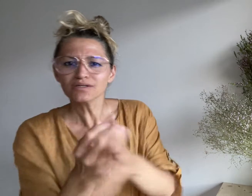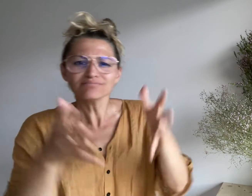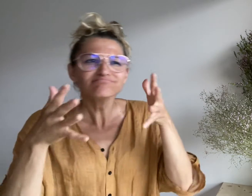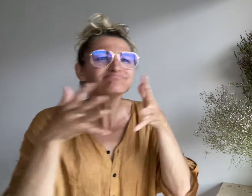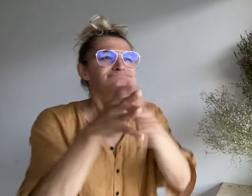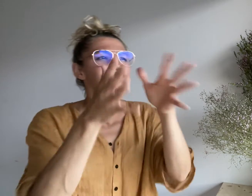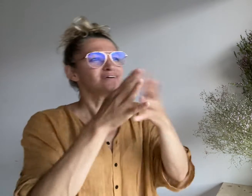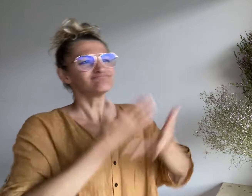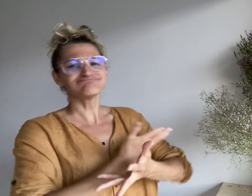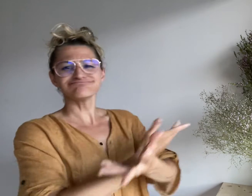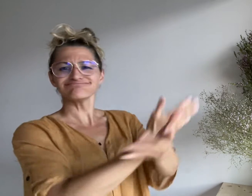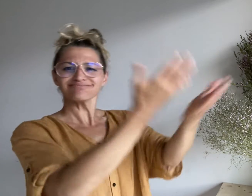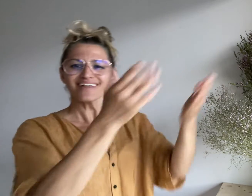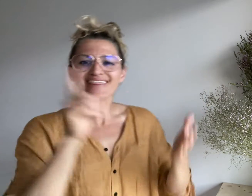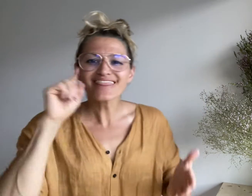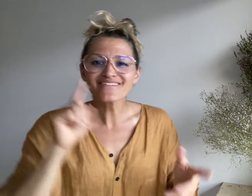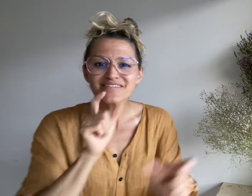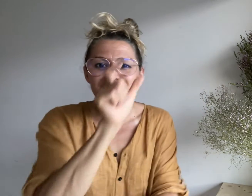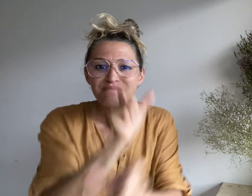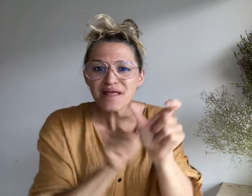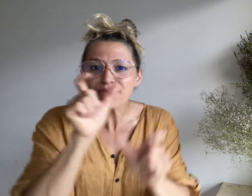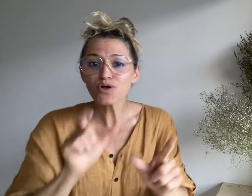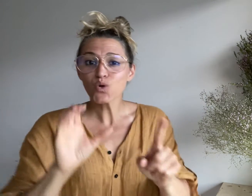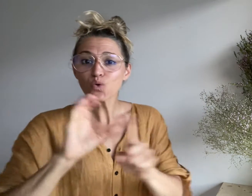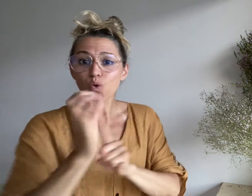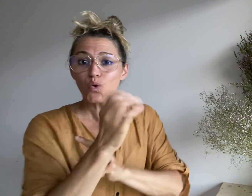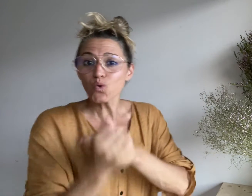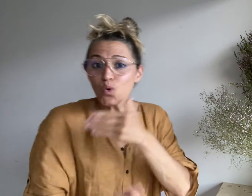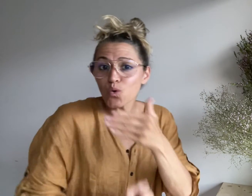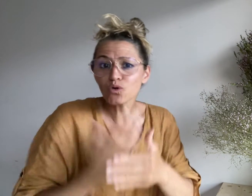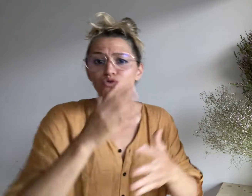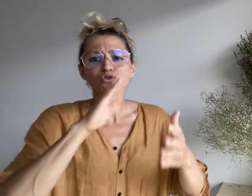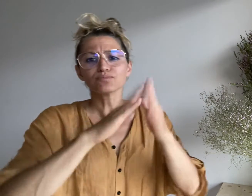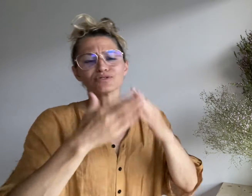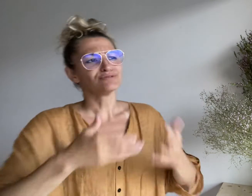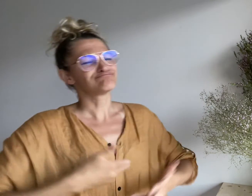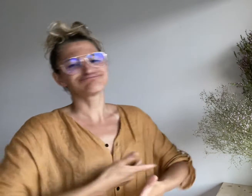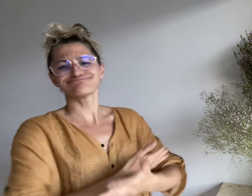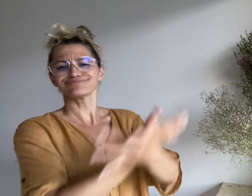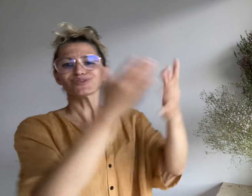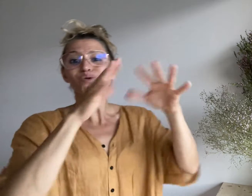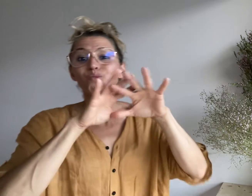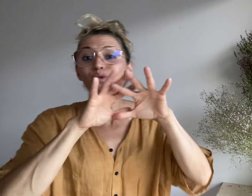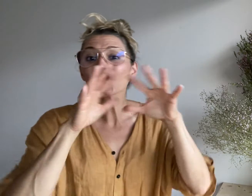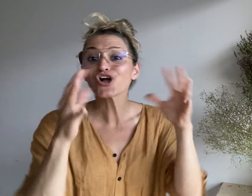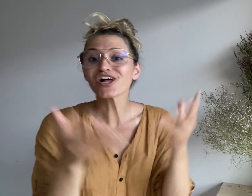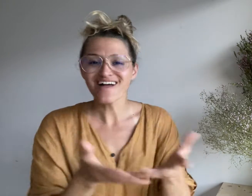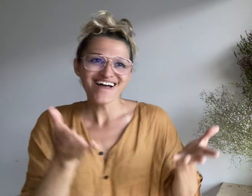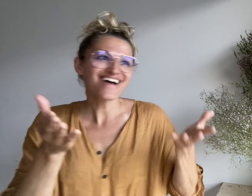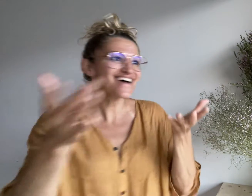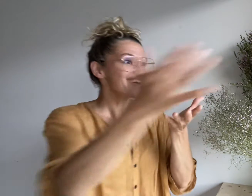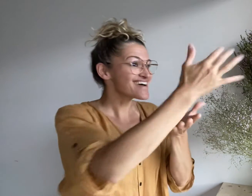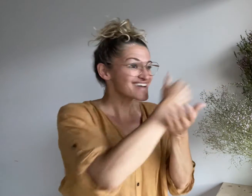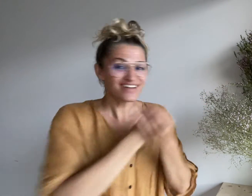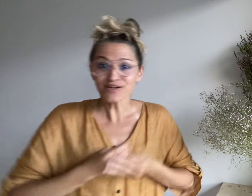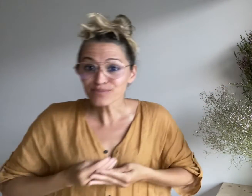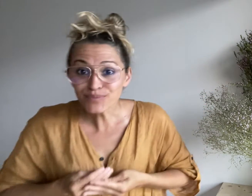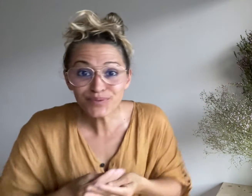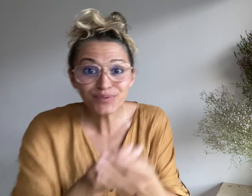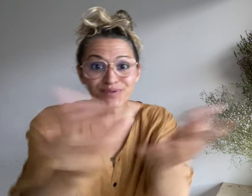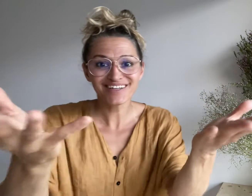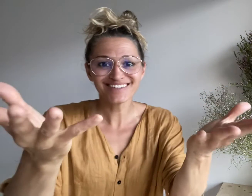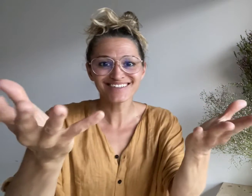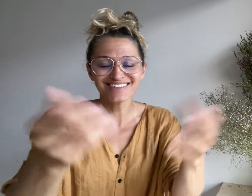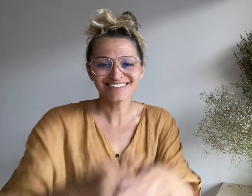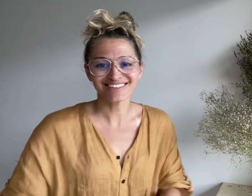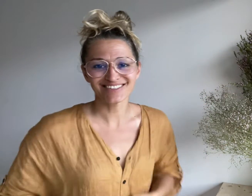about Deaf people, culture, and communities around the world.